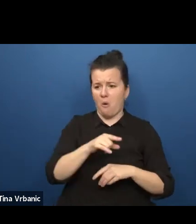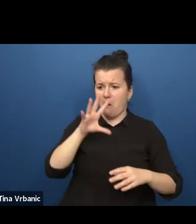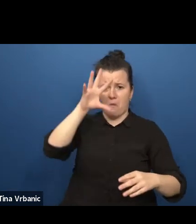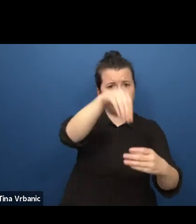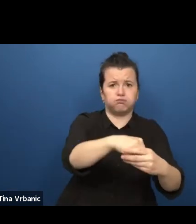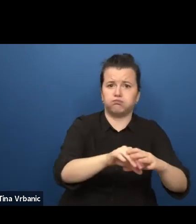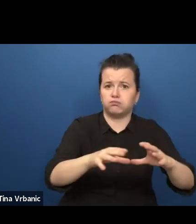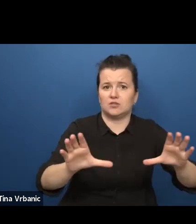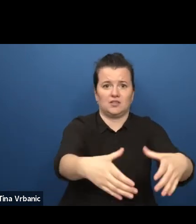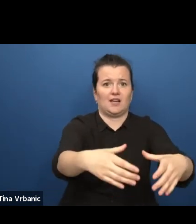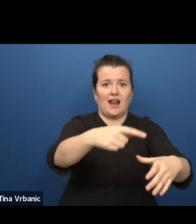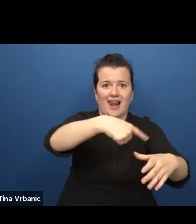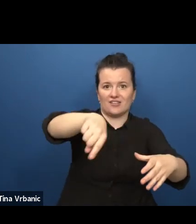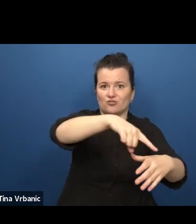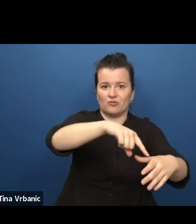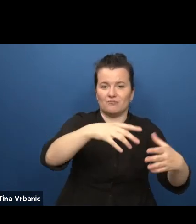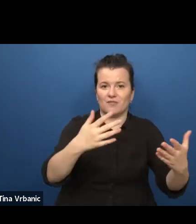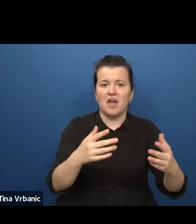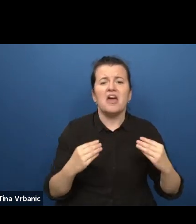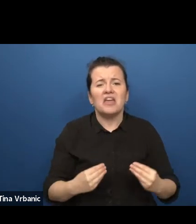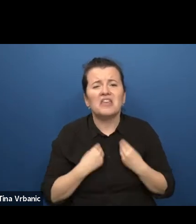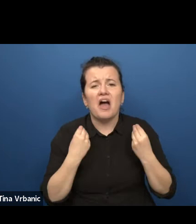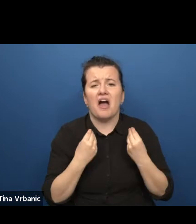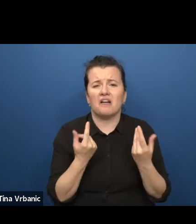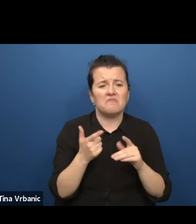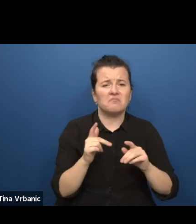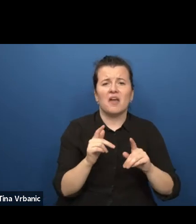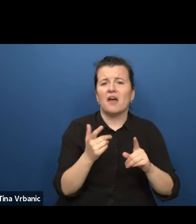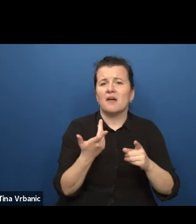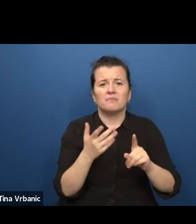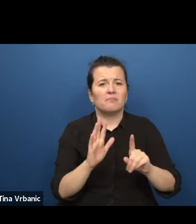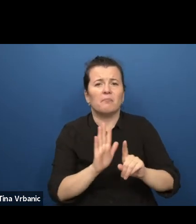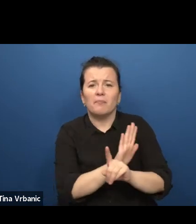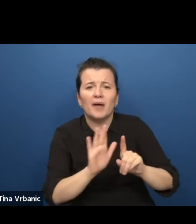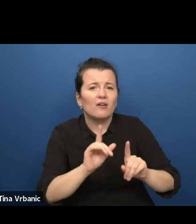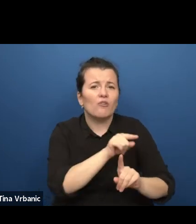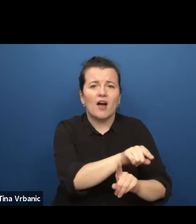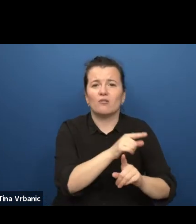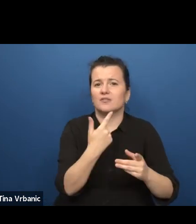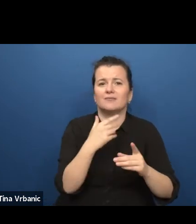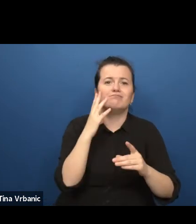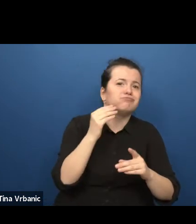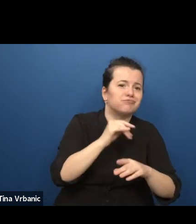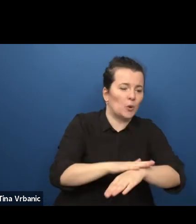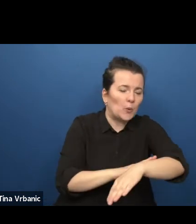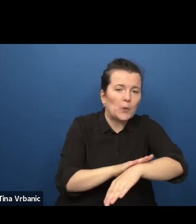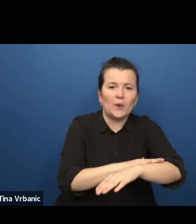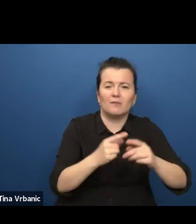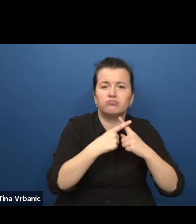young people of all kinds of backgrounds can experience the power of theatre and storytelling